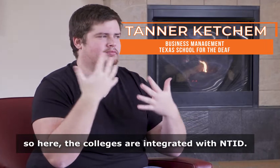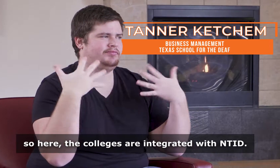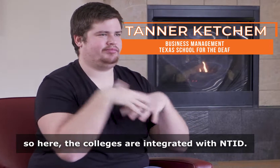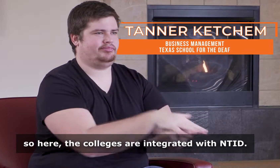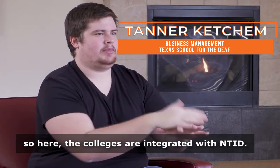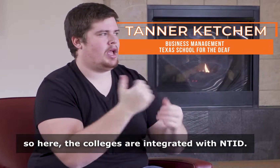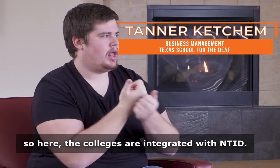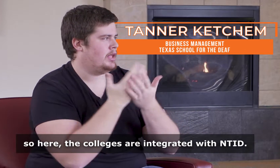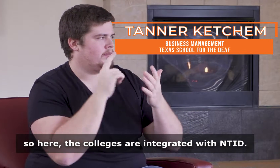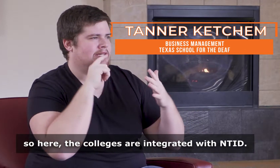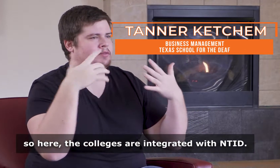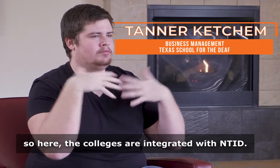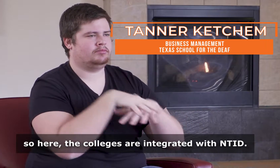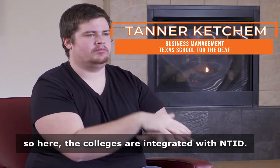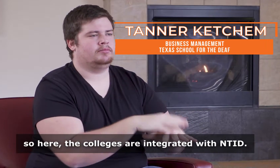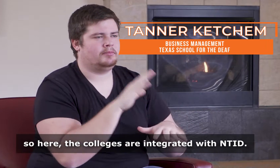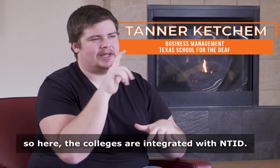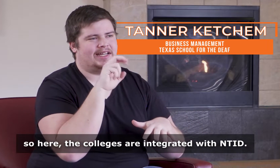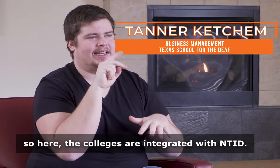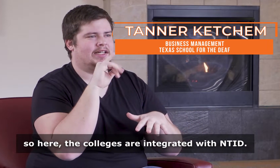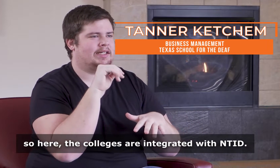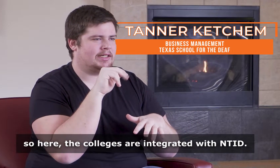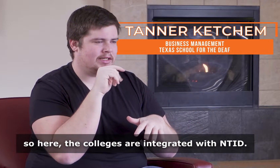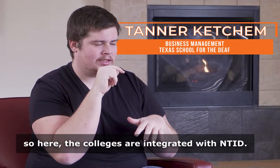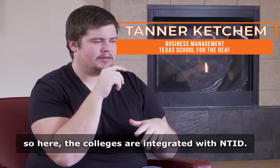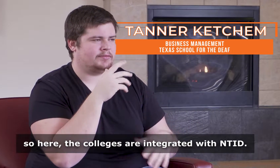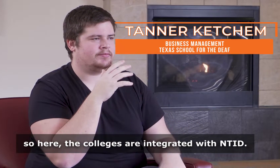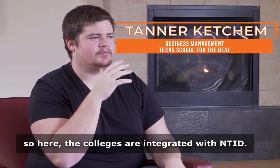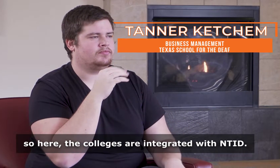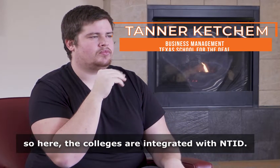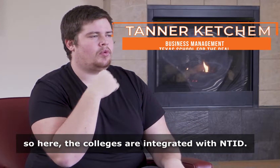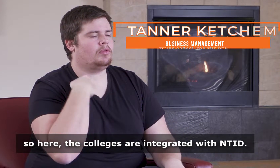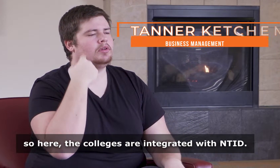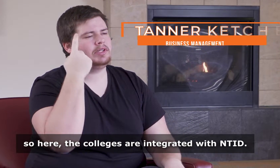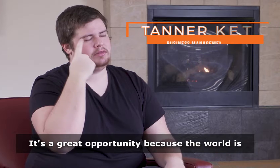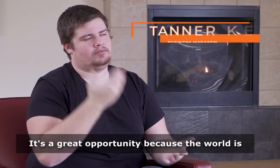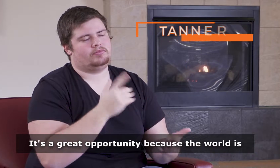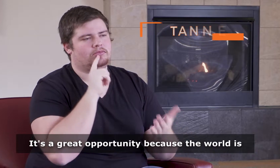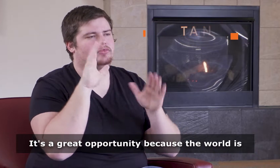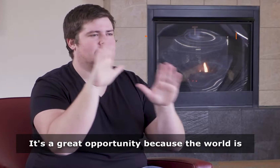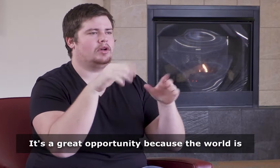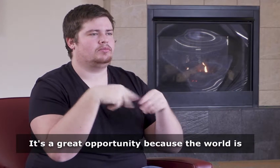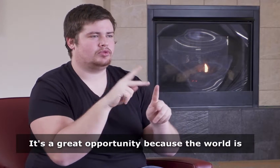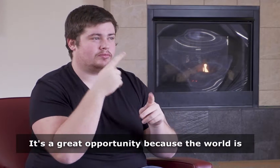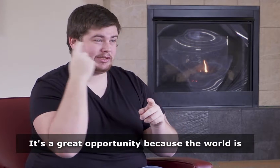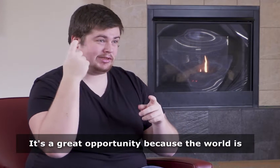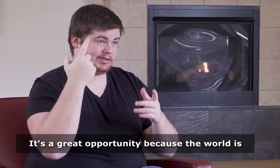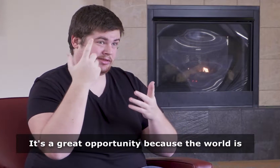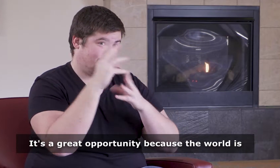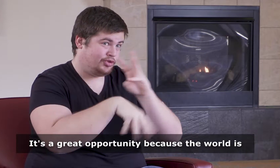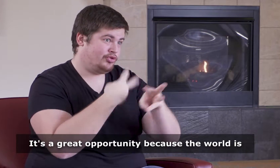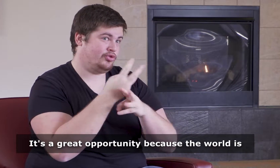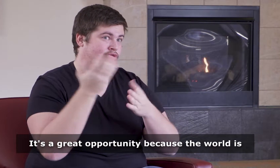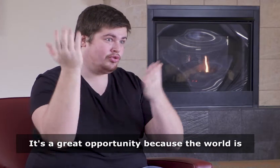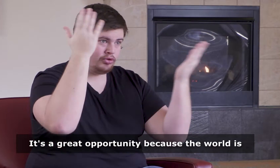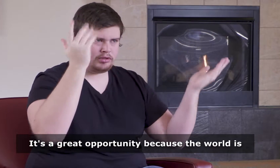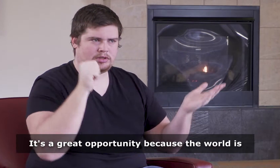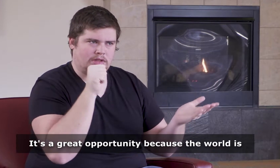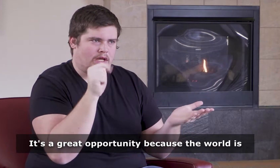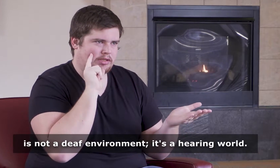so here, the colleges are integrated with NTID. It's a great opportunity because the world is